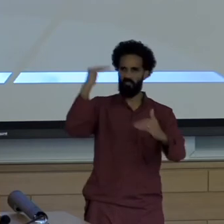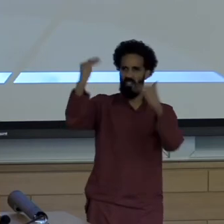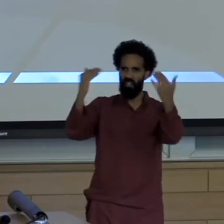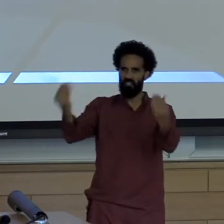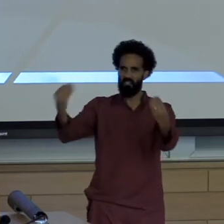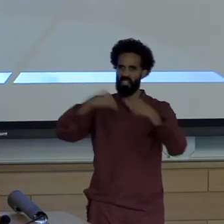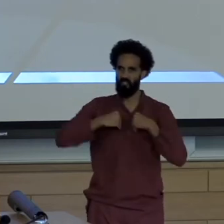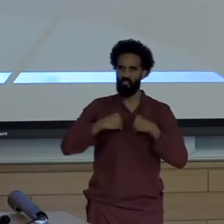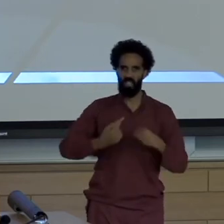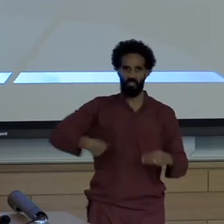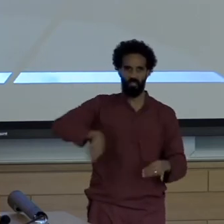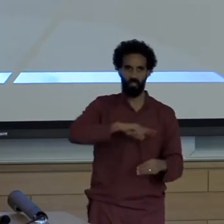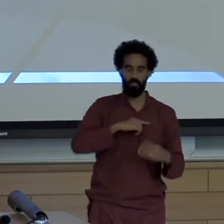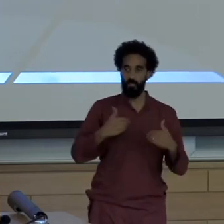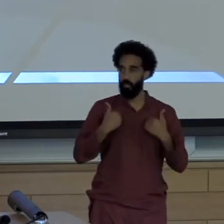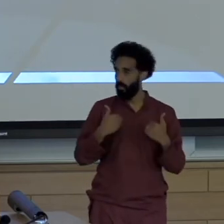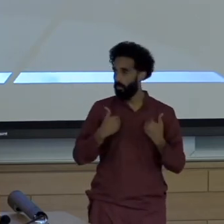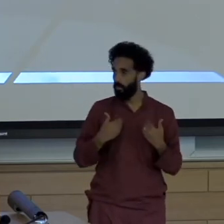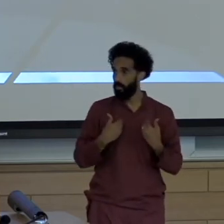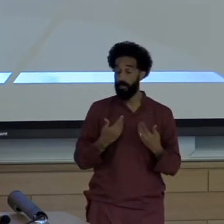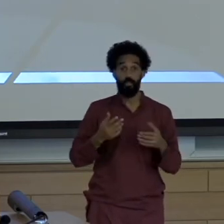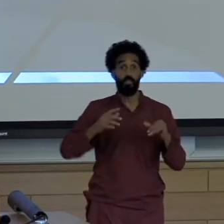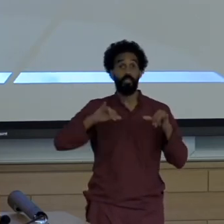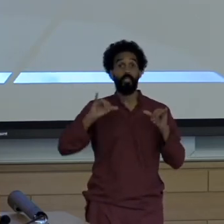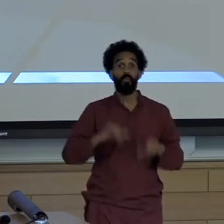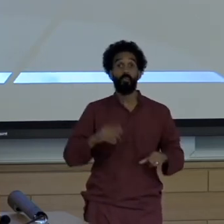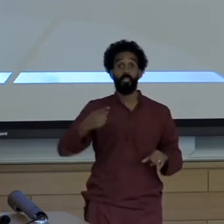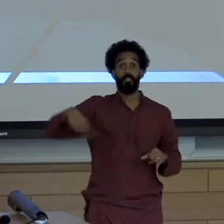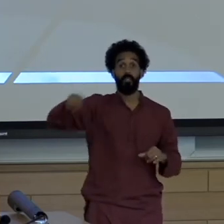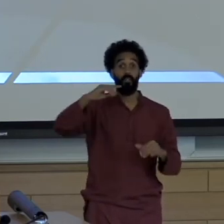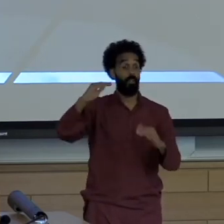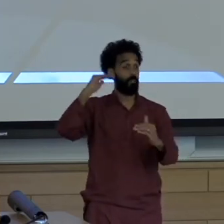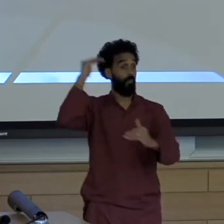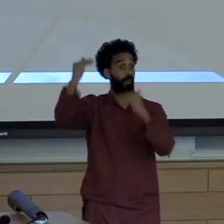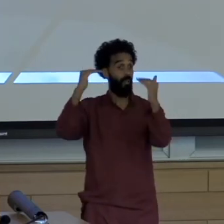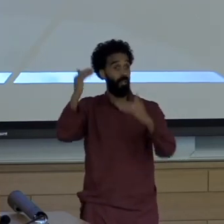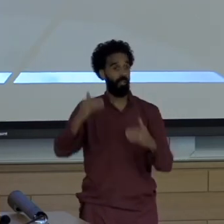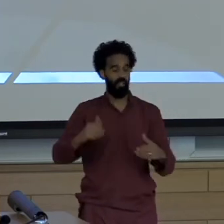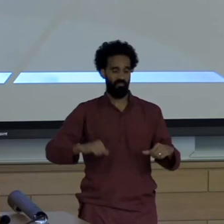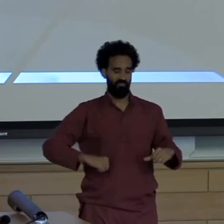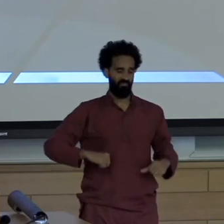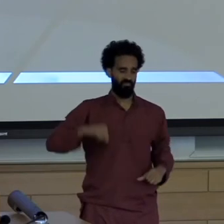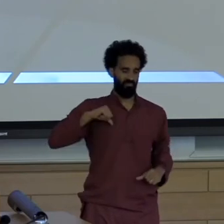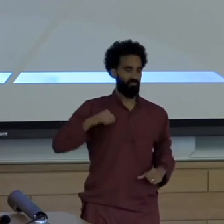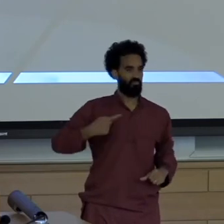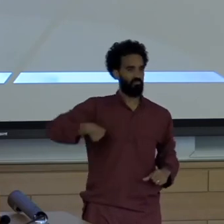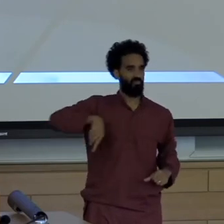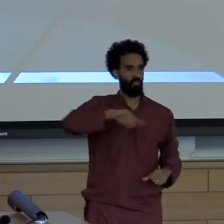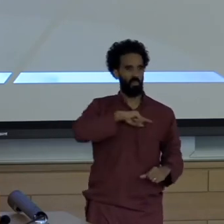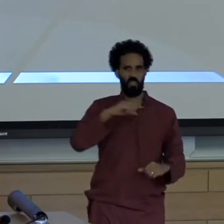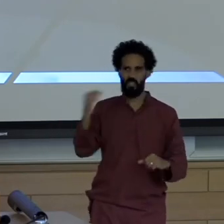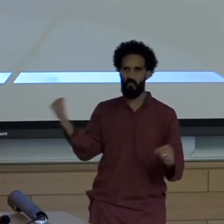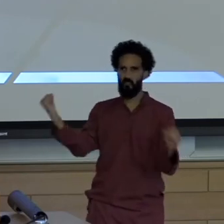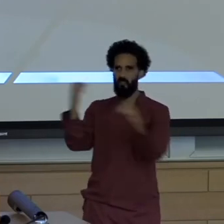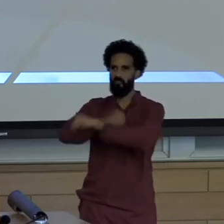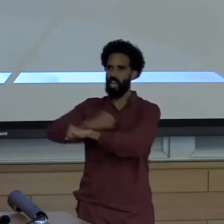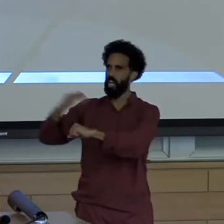Meanwhile the grown-ups continue to brag about how they battle giants to fan the flames of economic growth